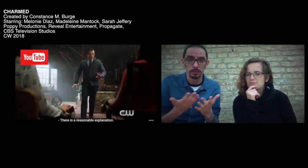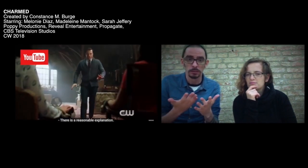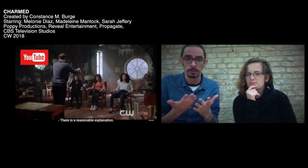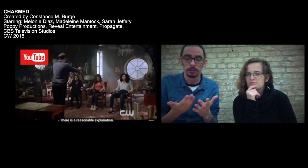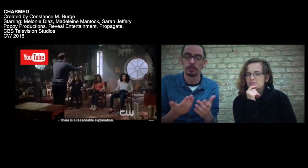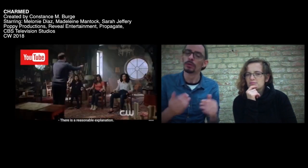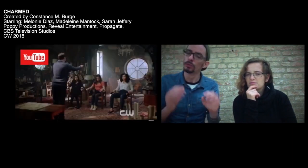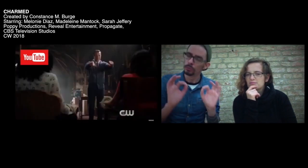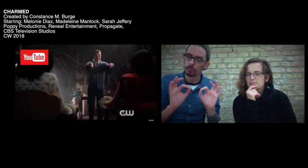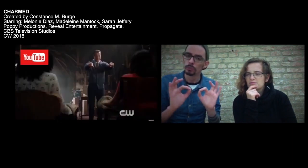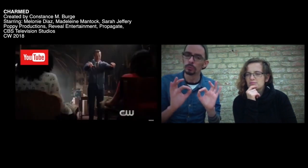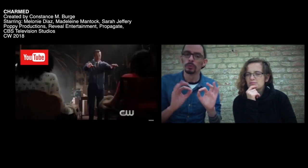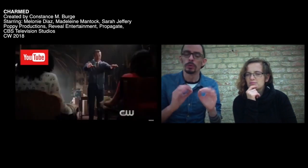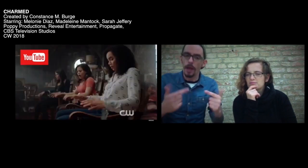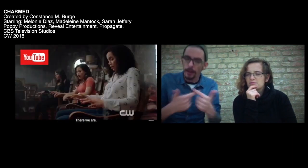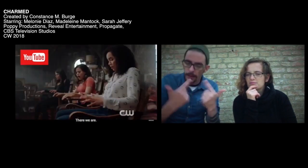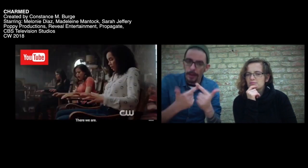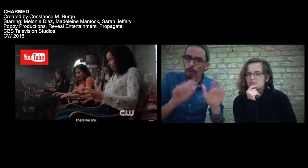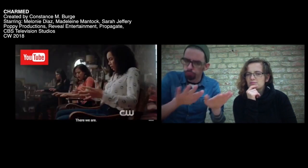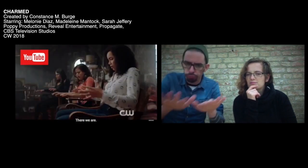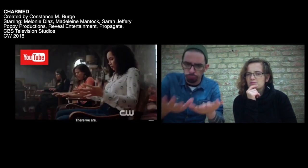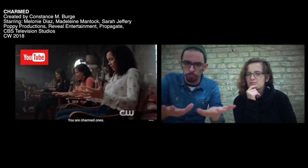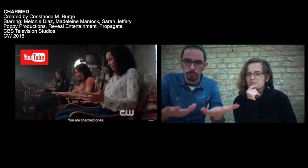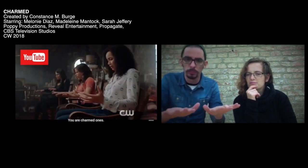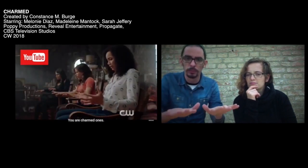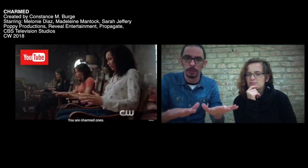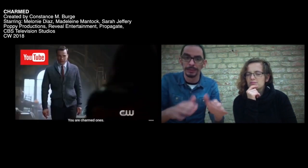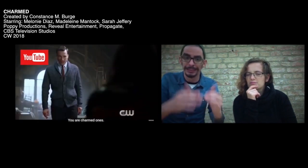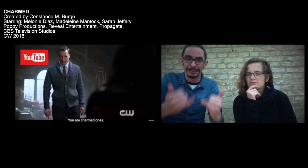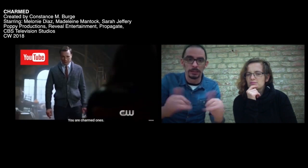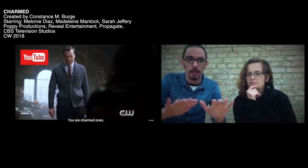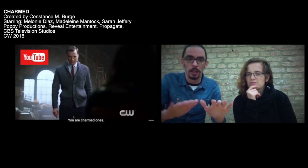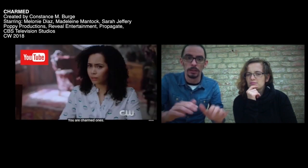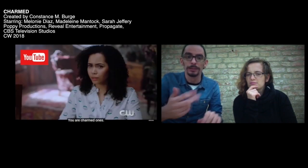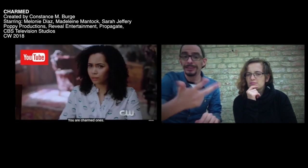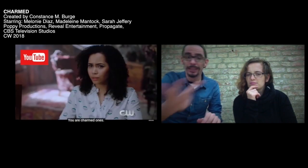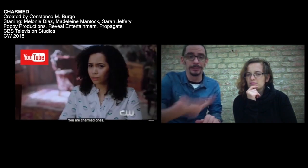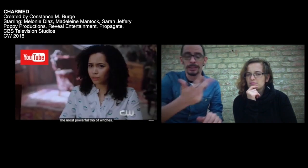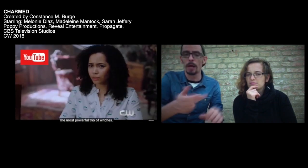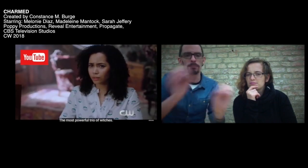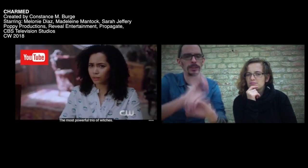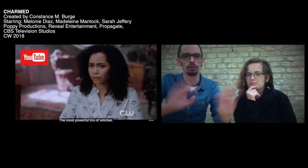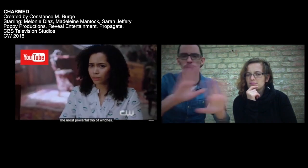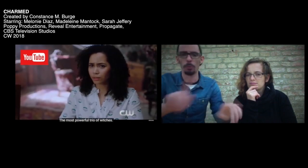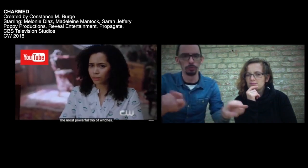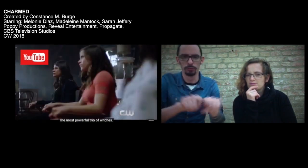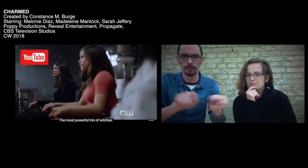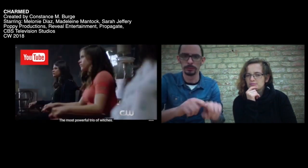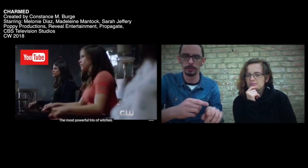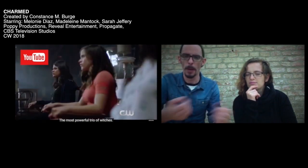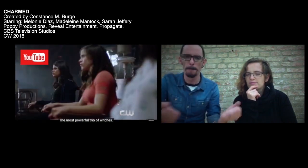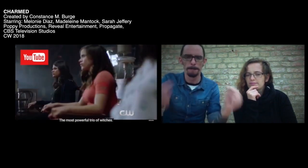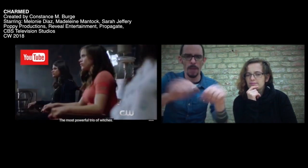[Was zur ...] [Es gibt eine vernünftige Erklärung] [Ihr seid die bezaubernden Schwestern.]